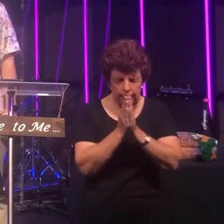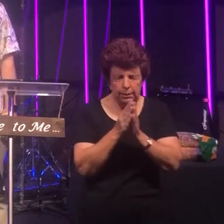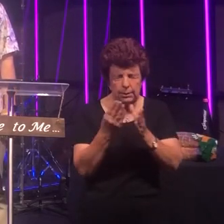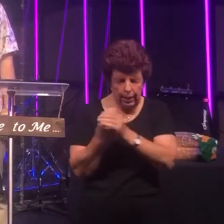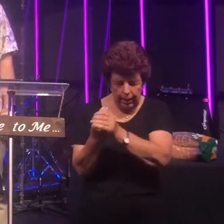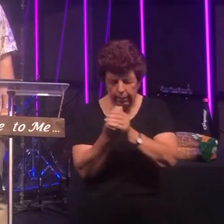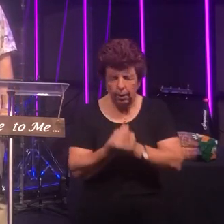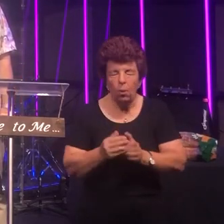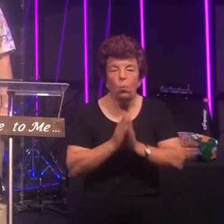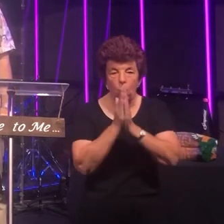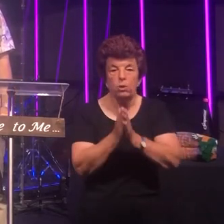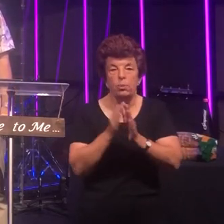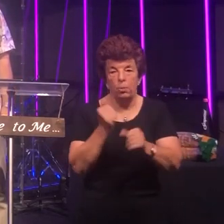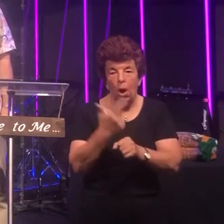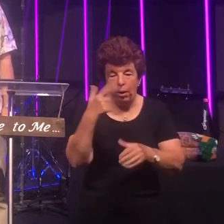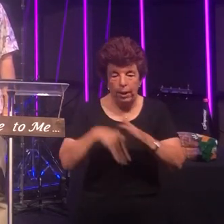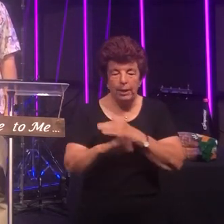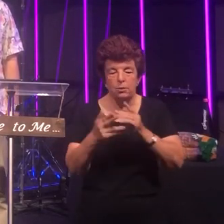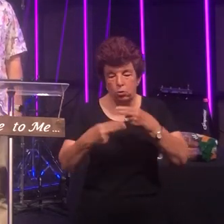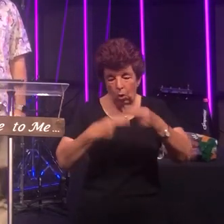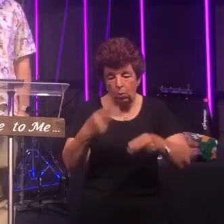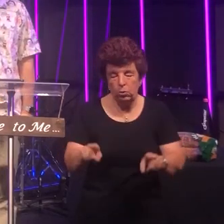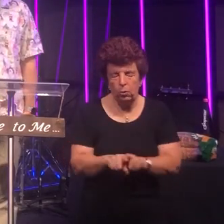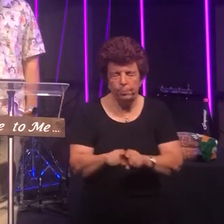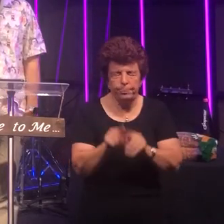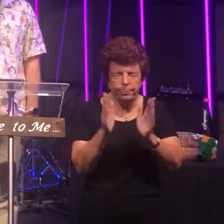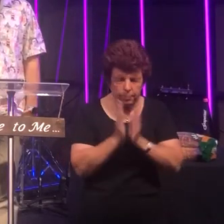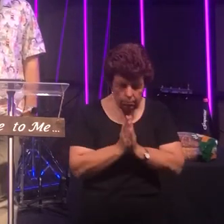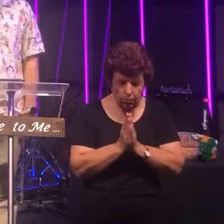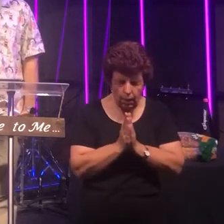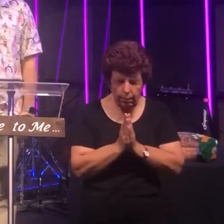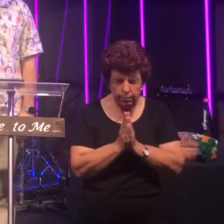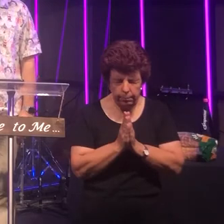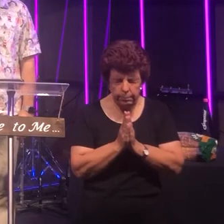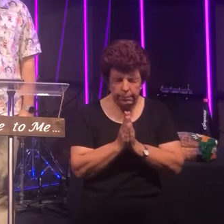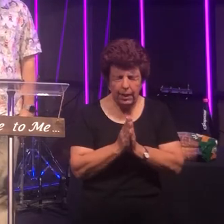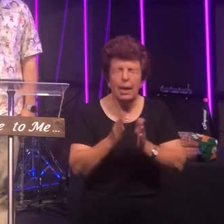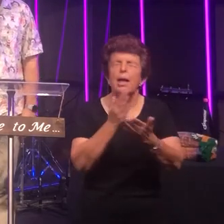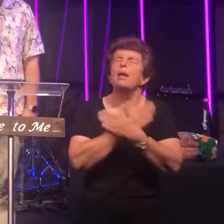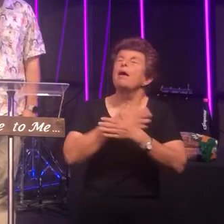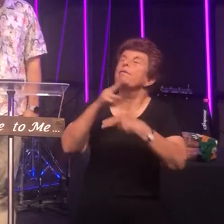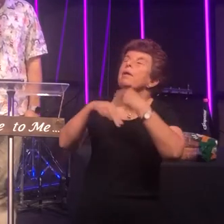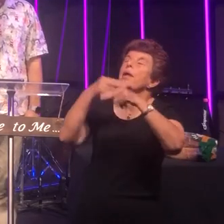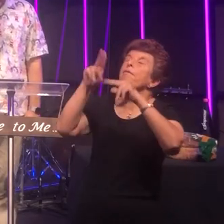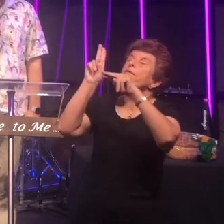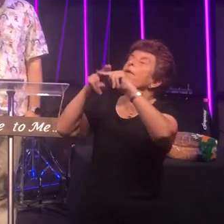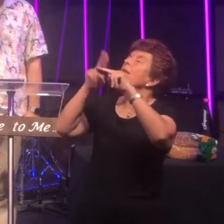we'll worship God in song. Let's pray. Loving heavenly father we do just give